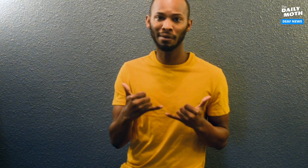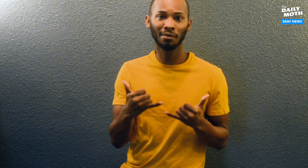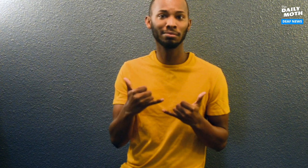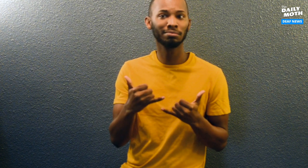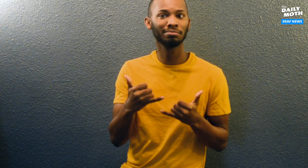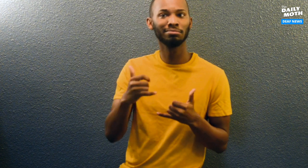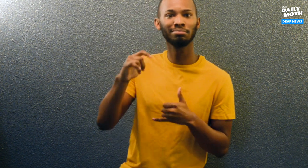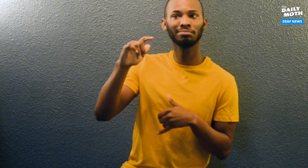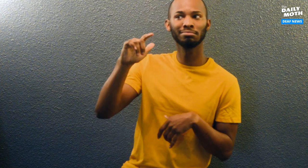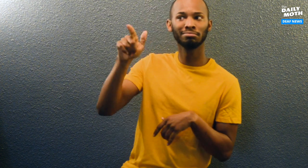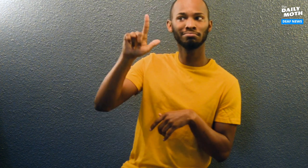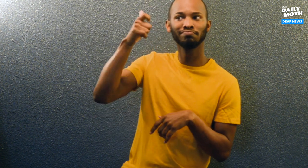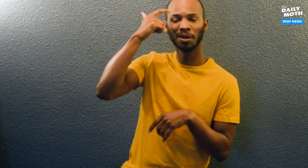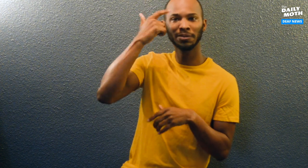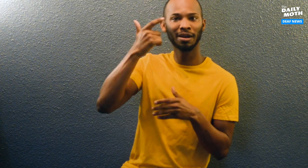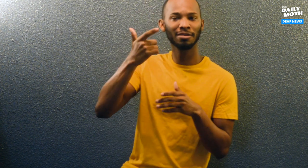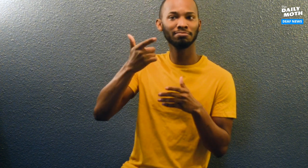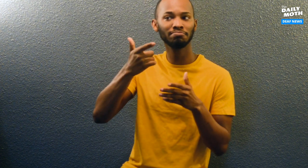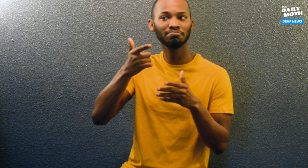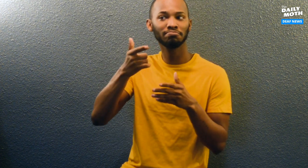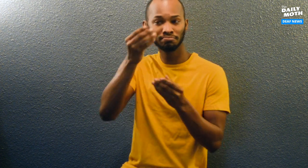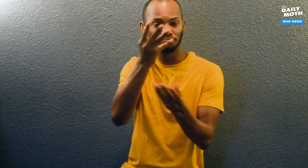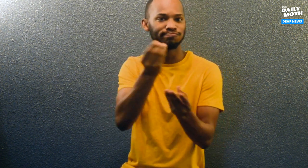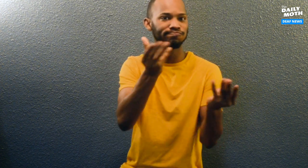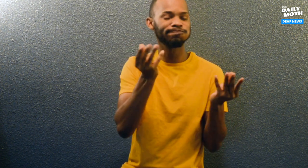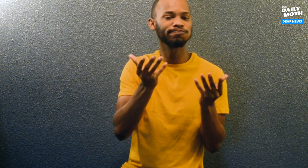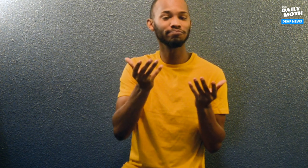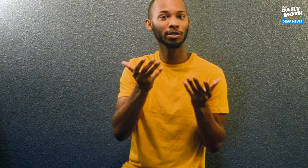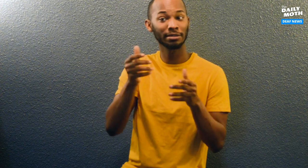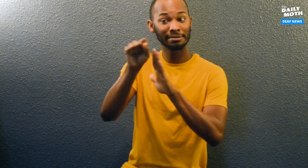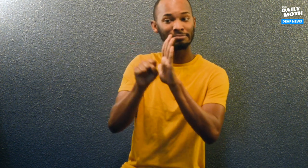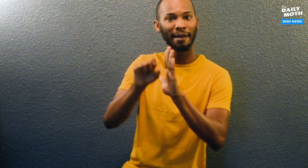right now, even with the government's declarations,